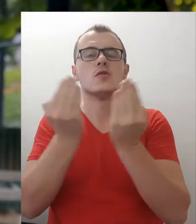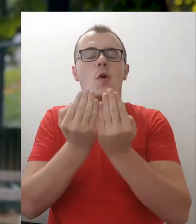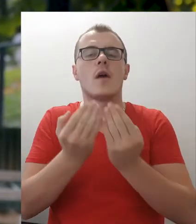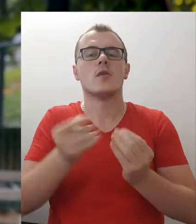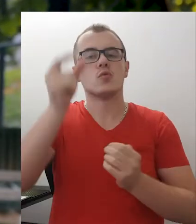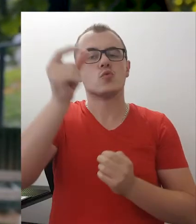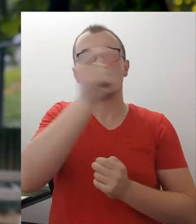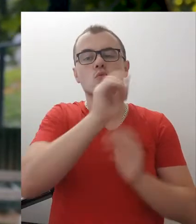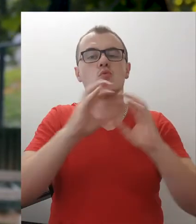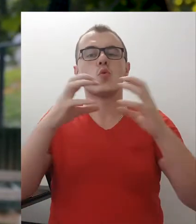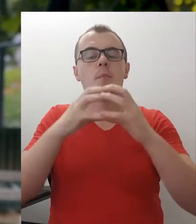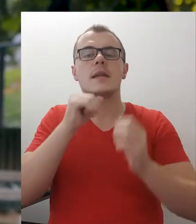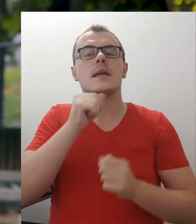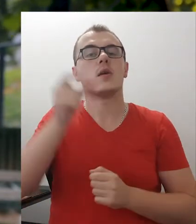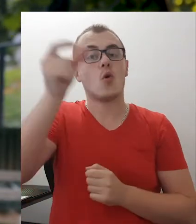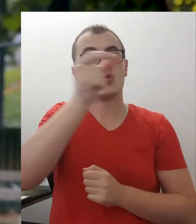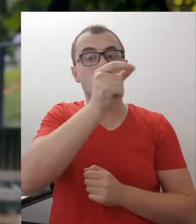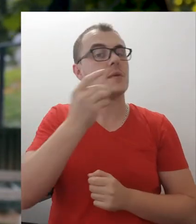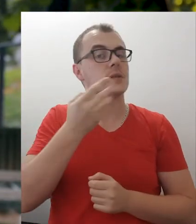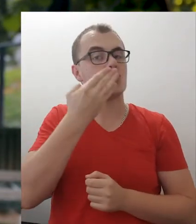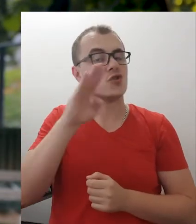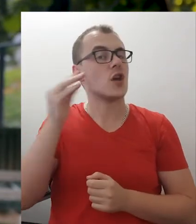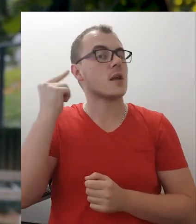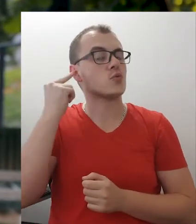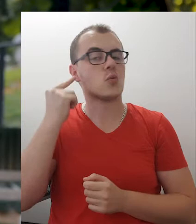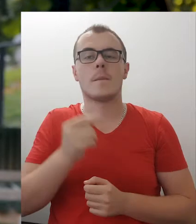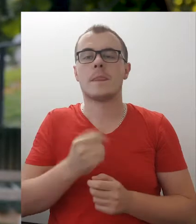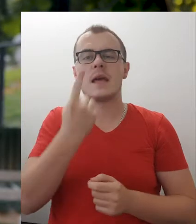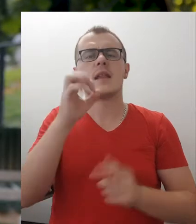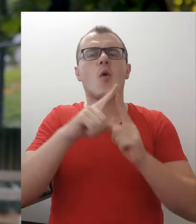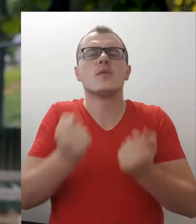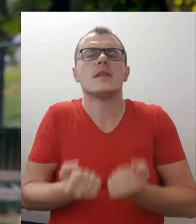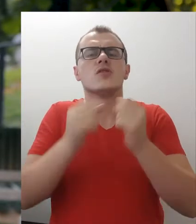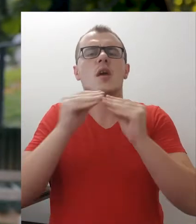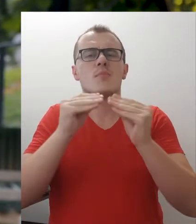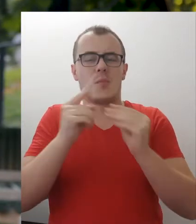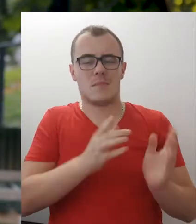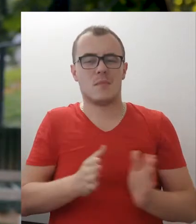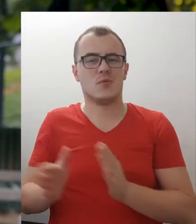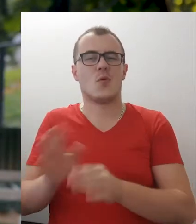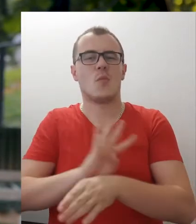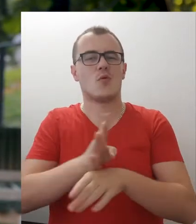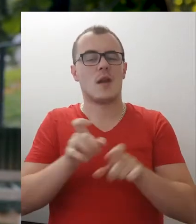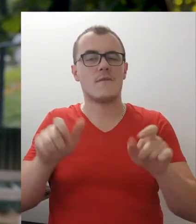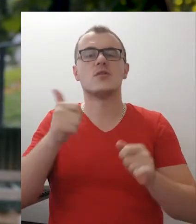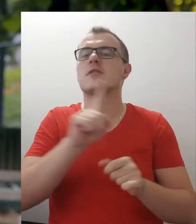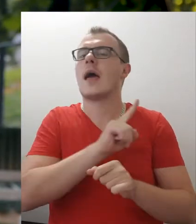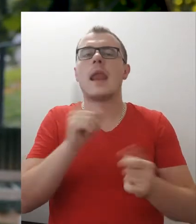One of the main problems that have arisen during the coronavirus isolation period is the inadequate access to information